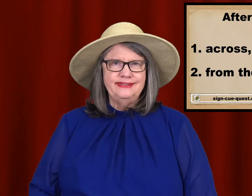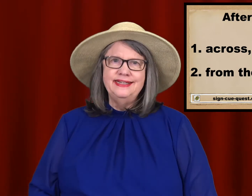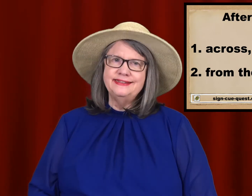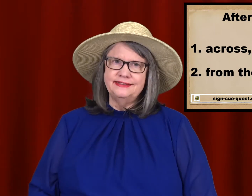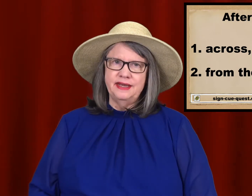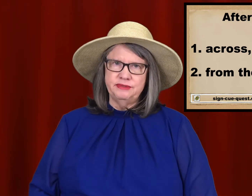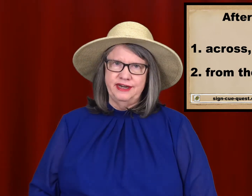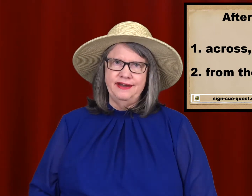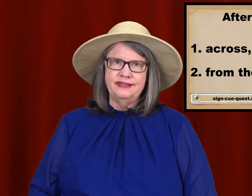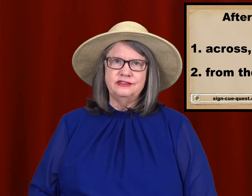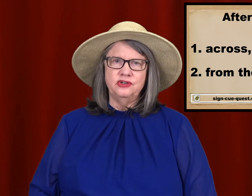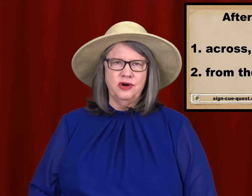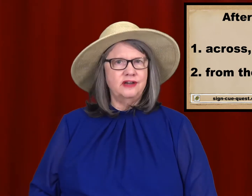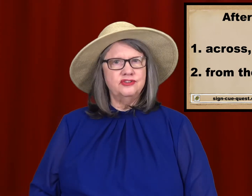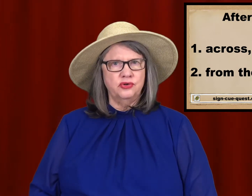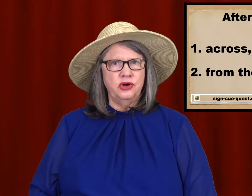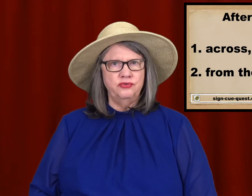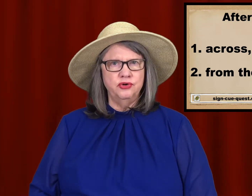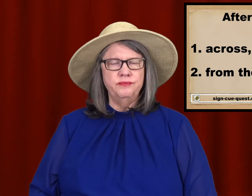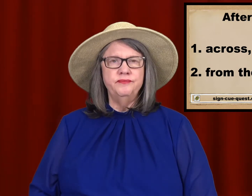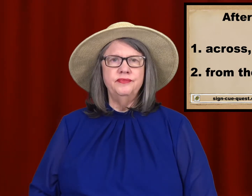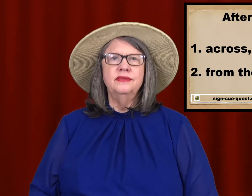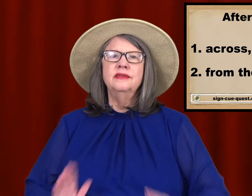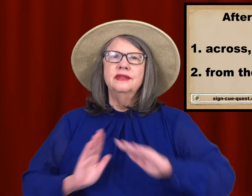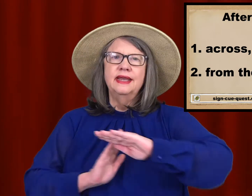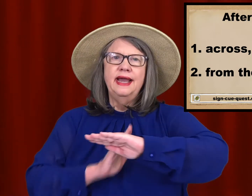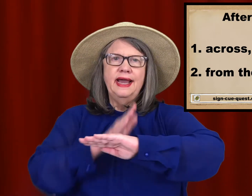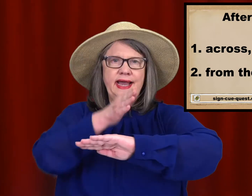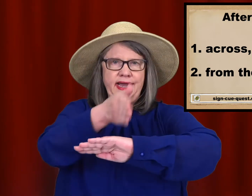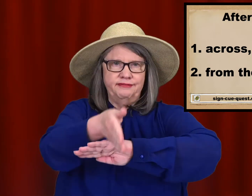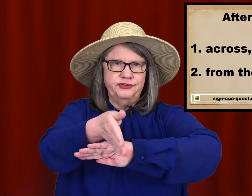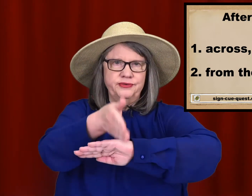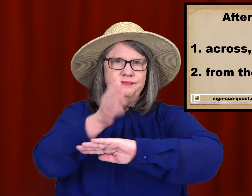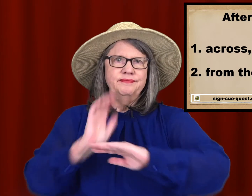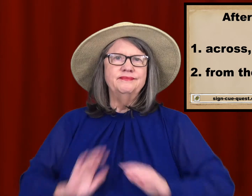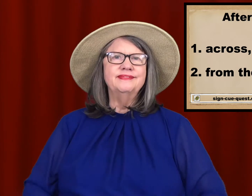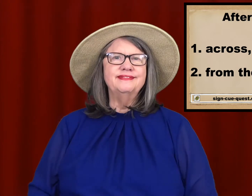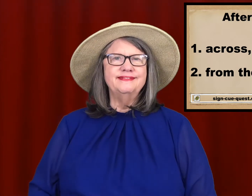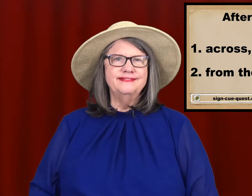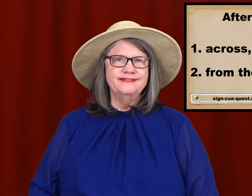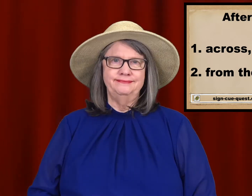It's the same sign as ACROSS or OVER. AFTER.